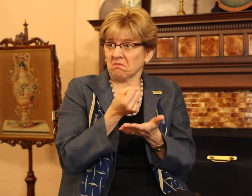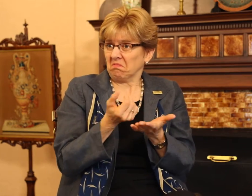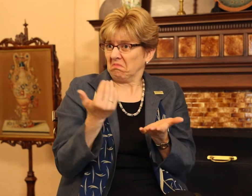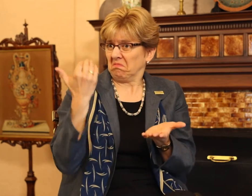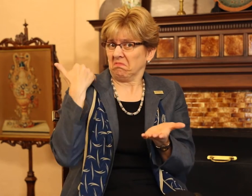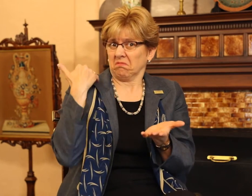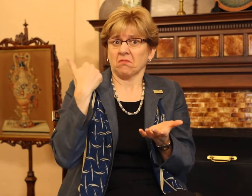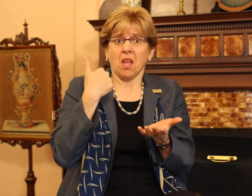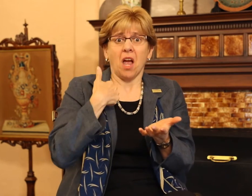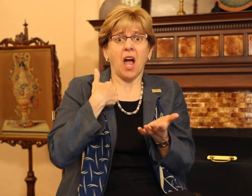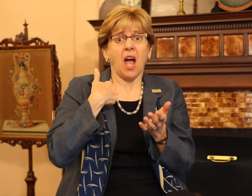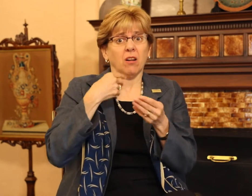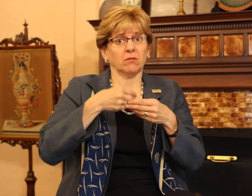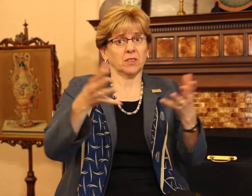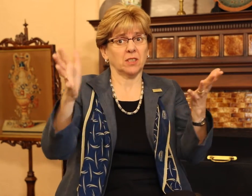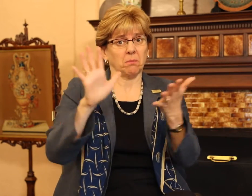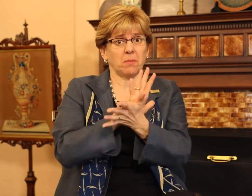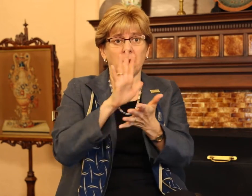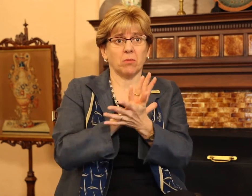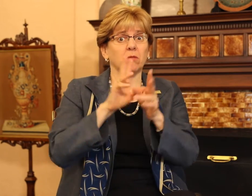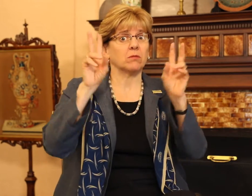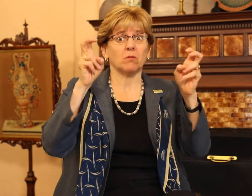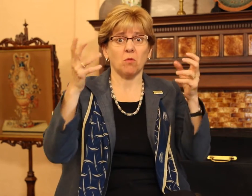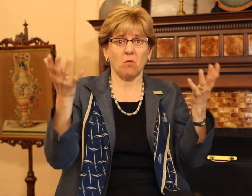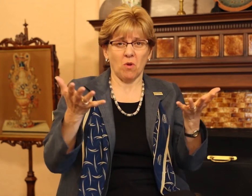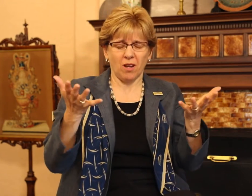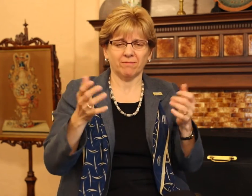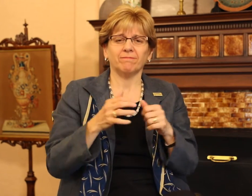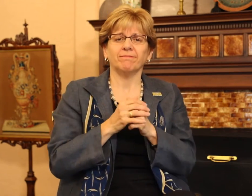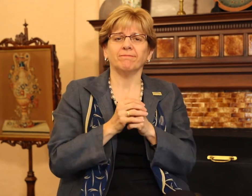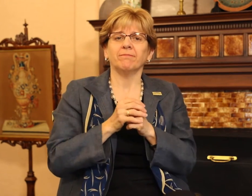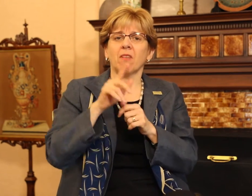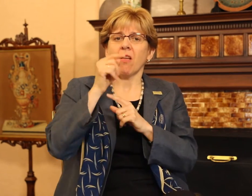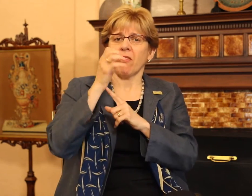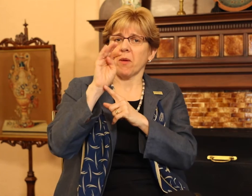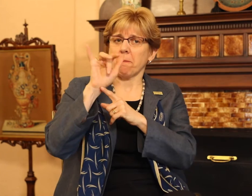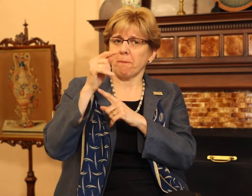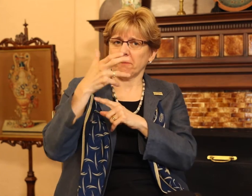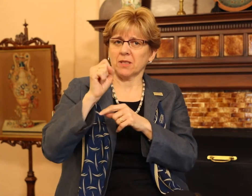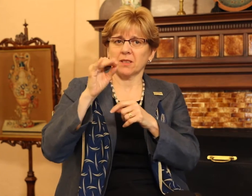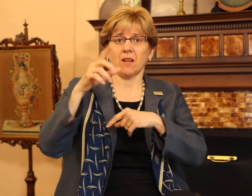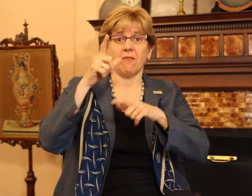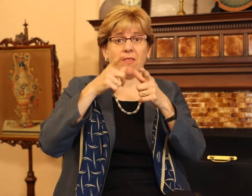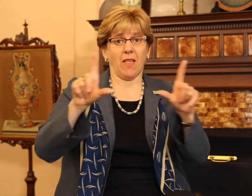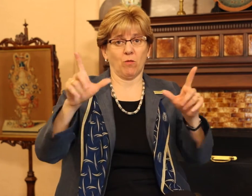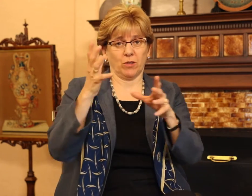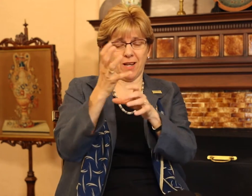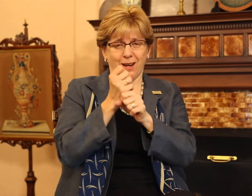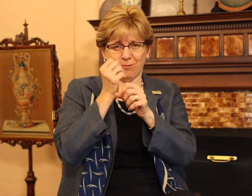Several weeks ago, I released a paper entitled “The Myths of Language Acquisition.”